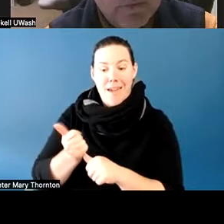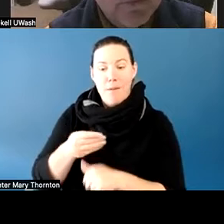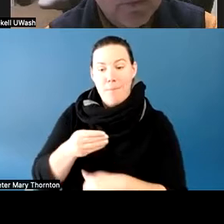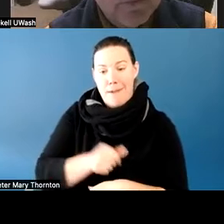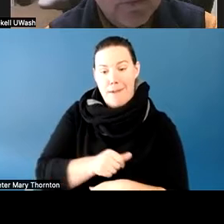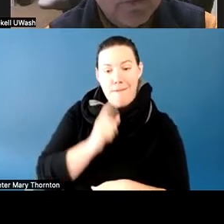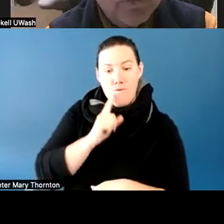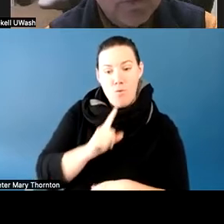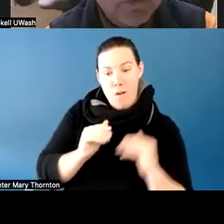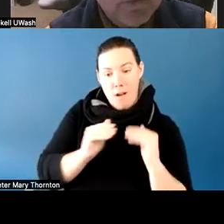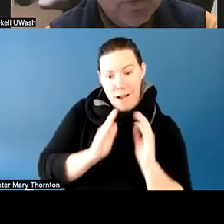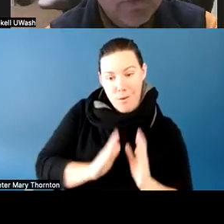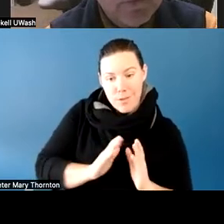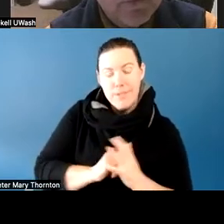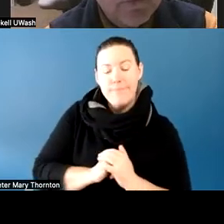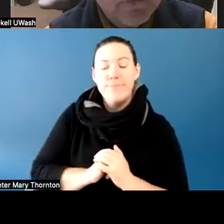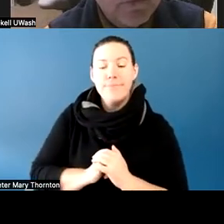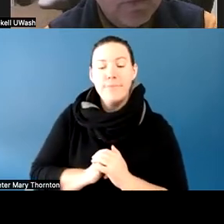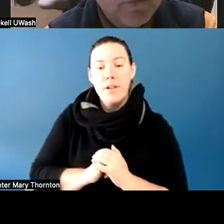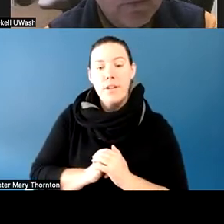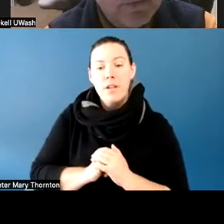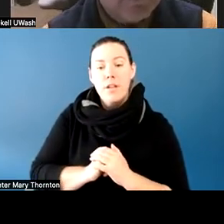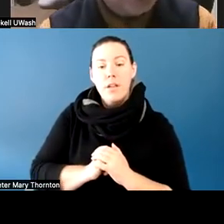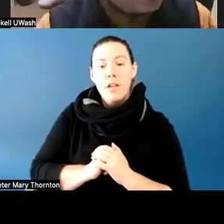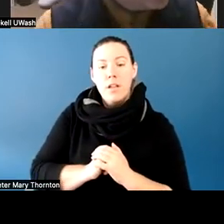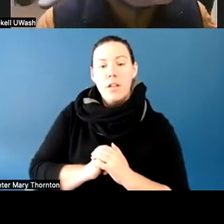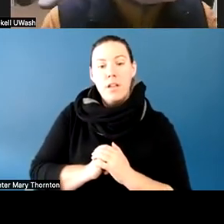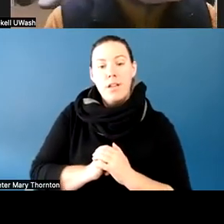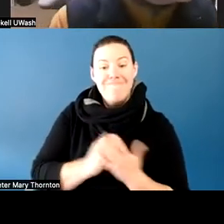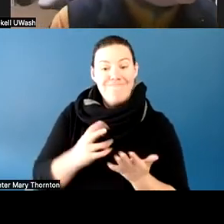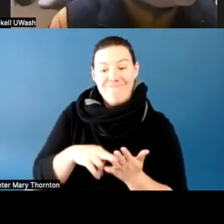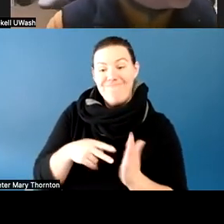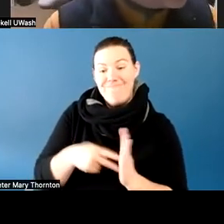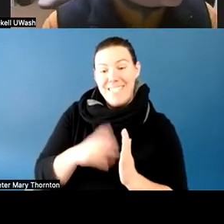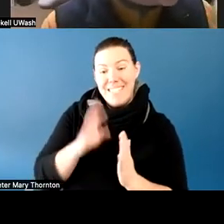and would've been basically kicked out of Cascadia.